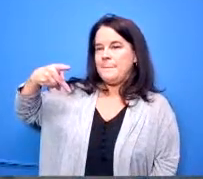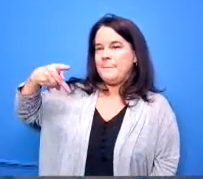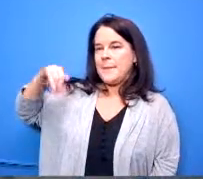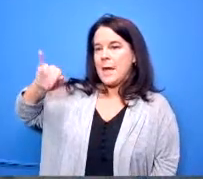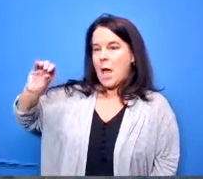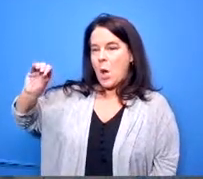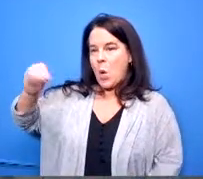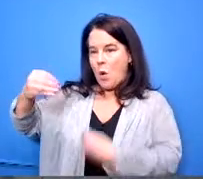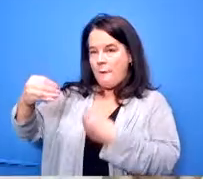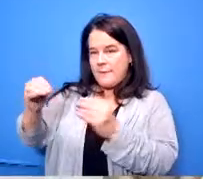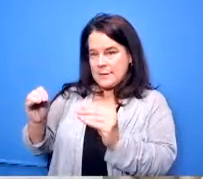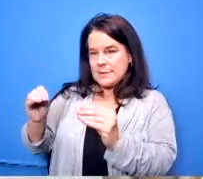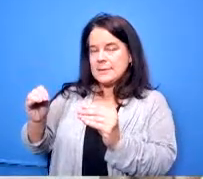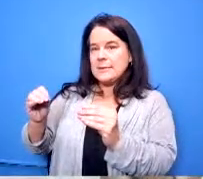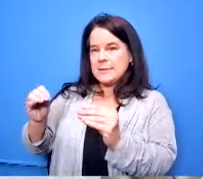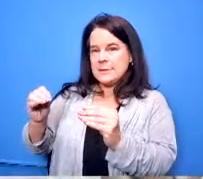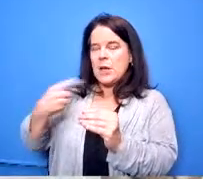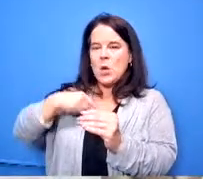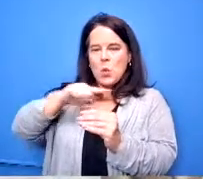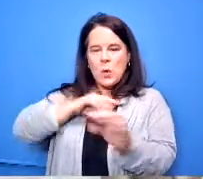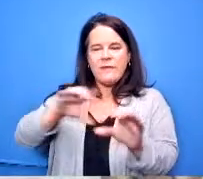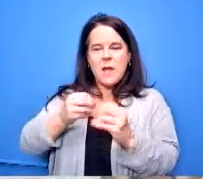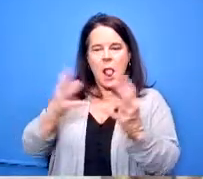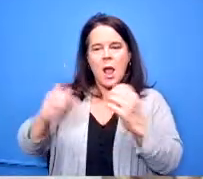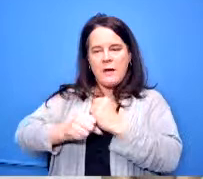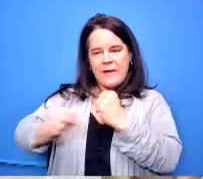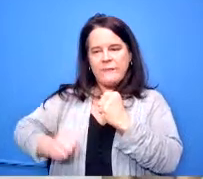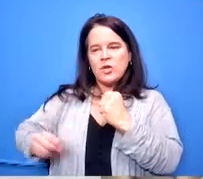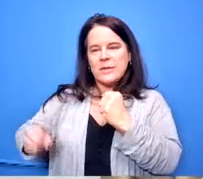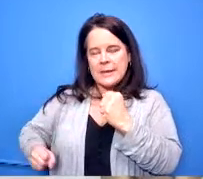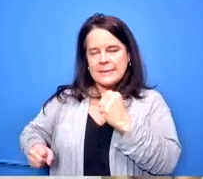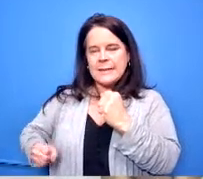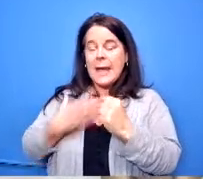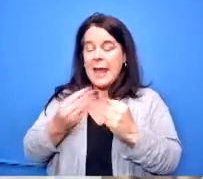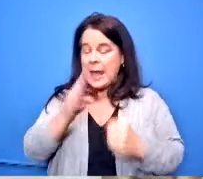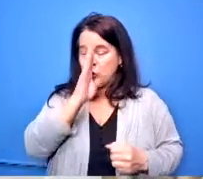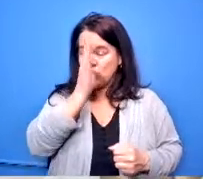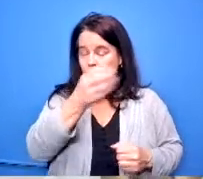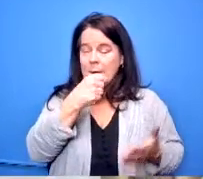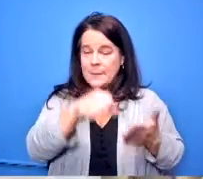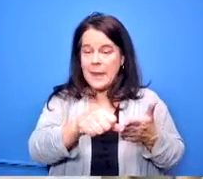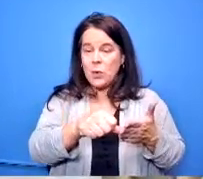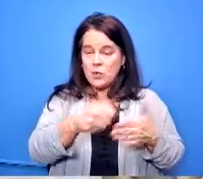done quite a bit of advertising and actual direct mail to our families to talk about